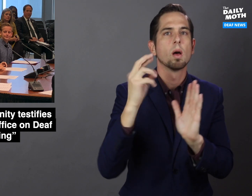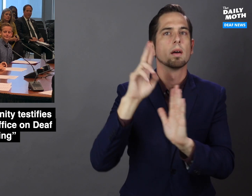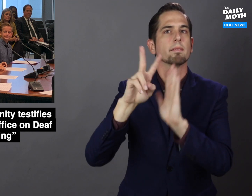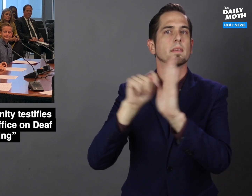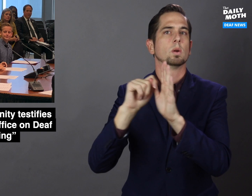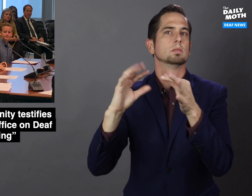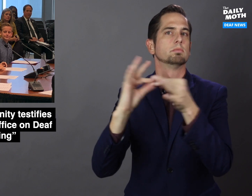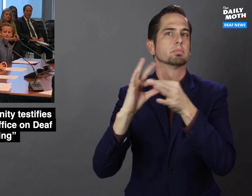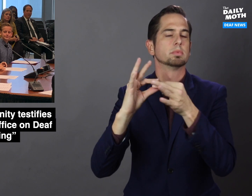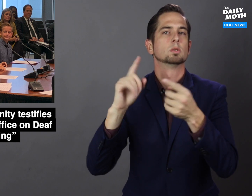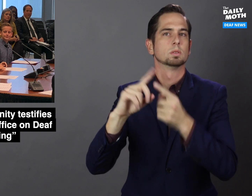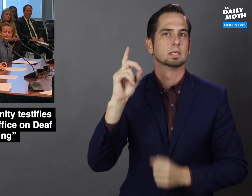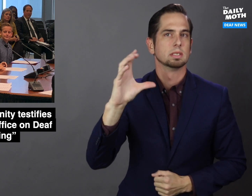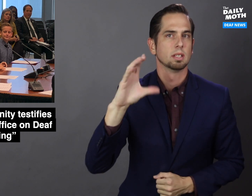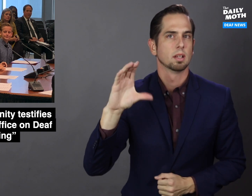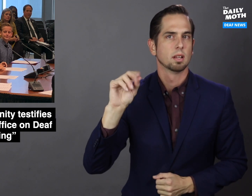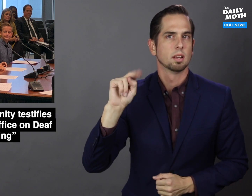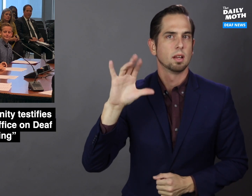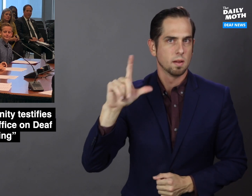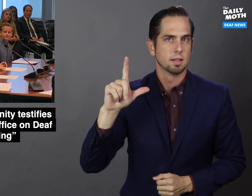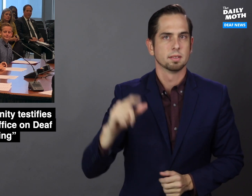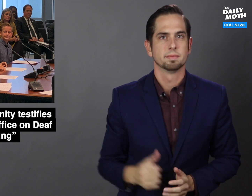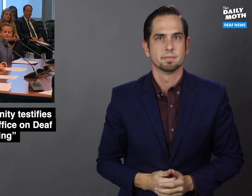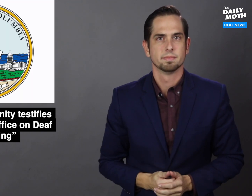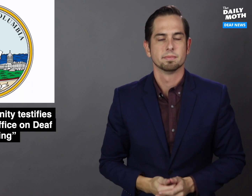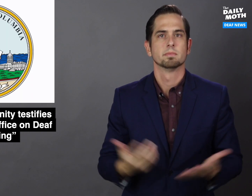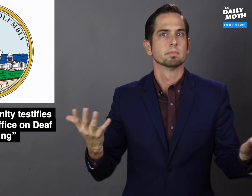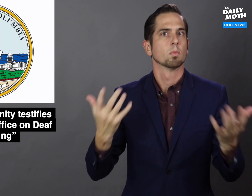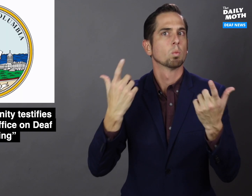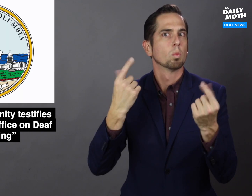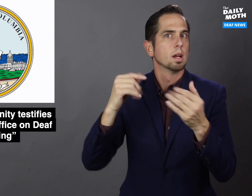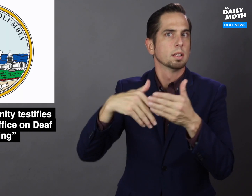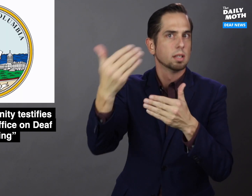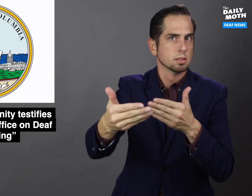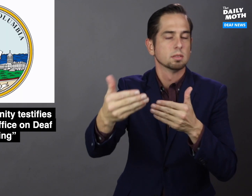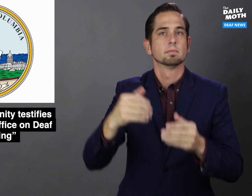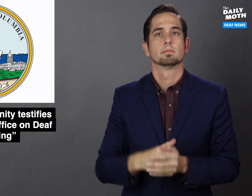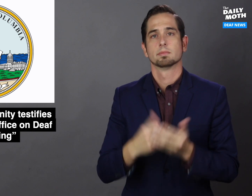or video testimonies to the DC Council. What's next?